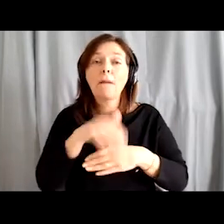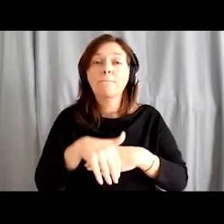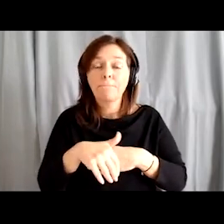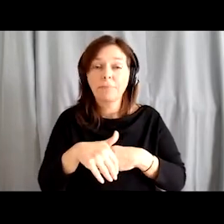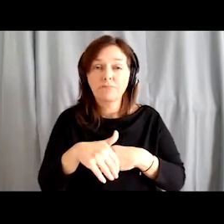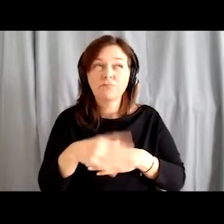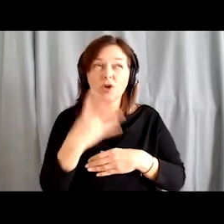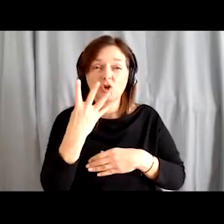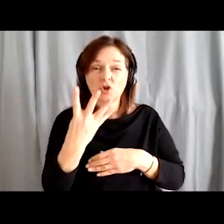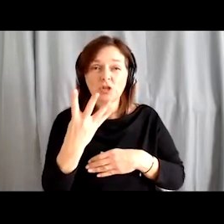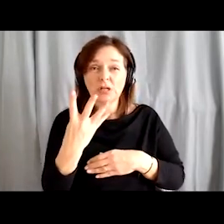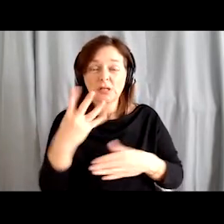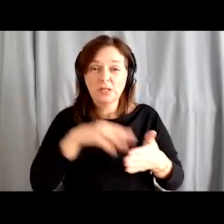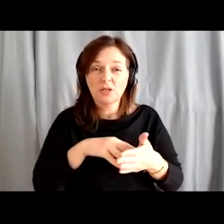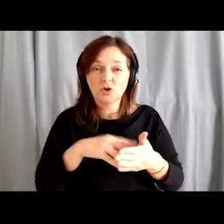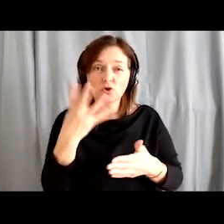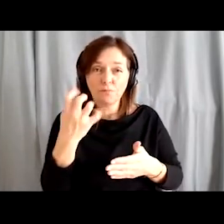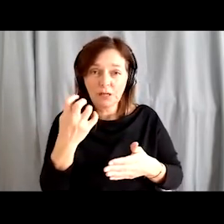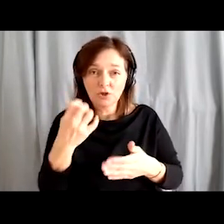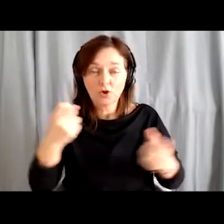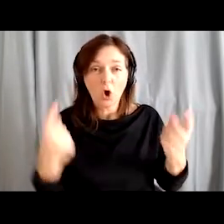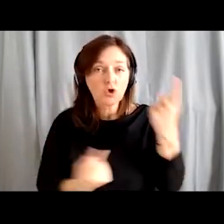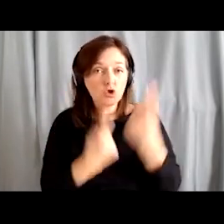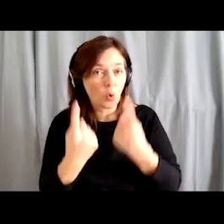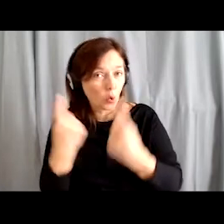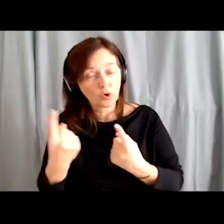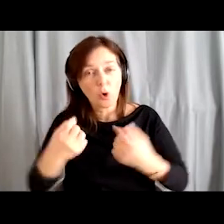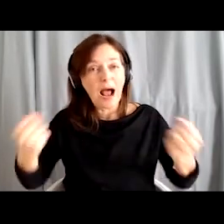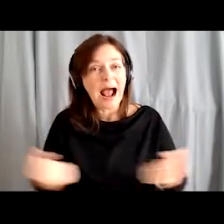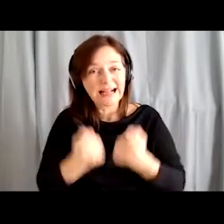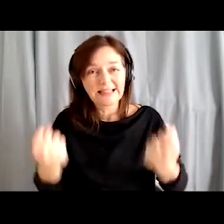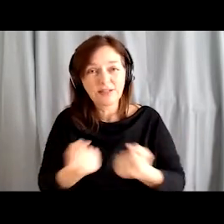which included 9,408 hours.